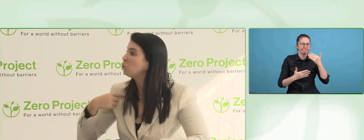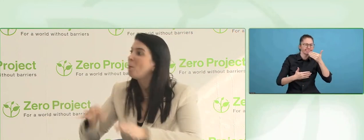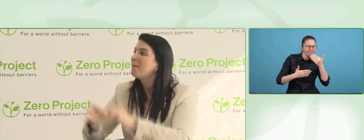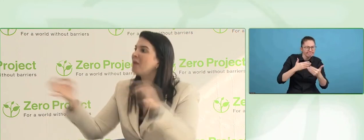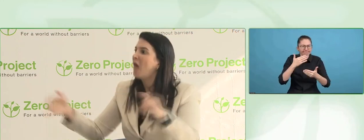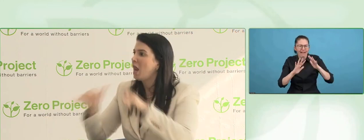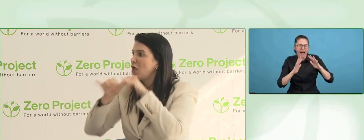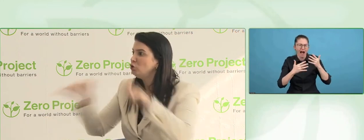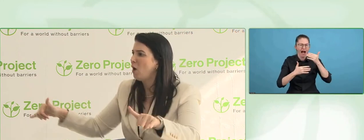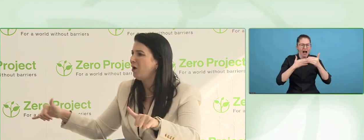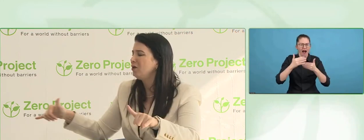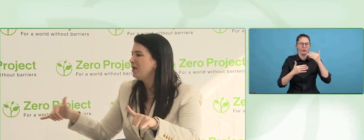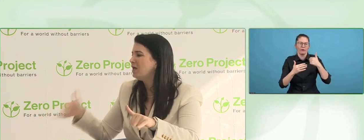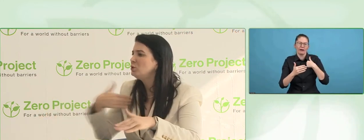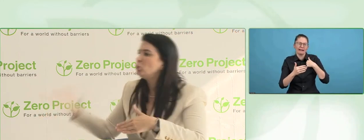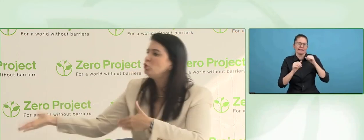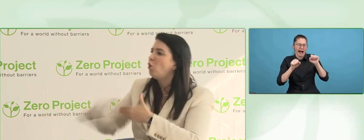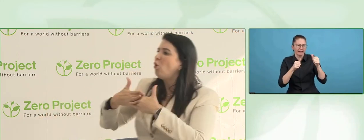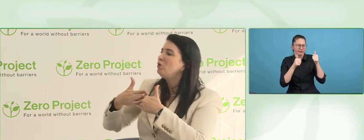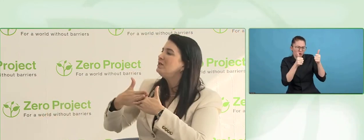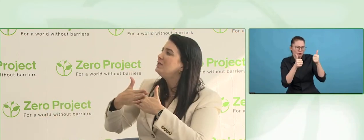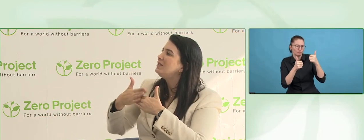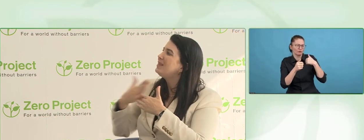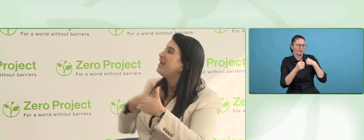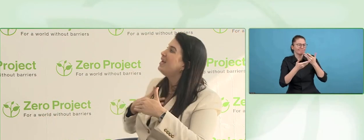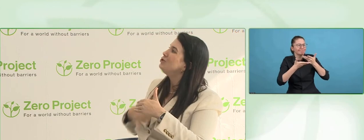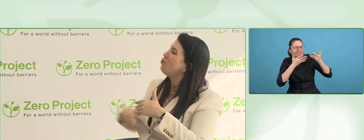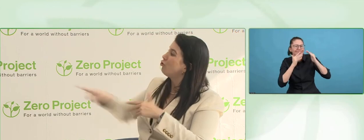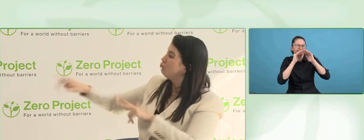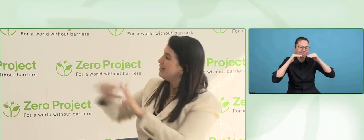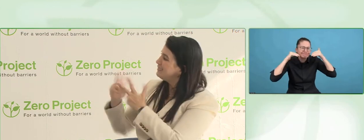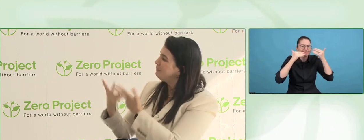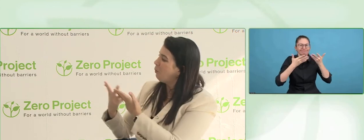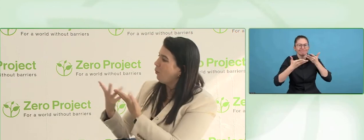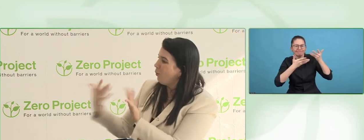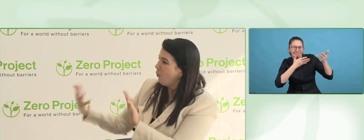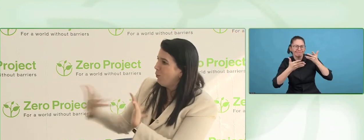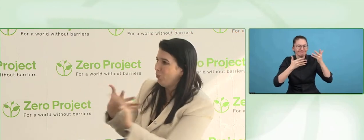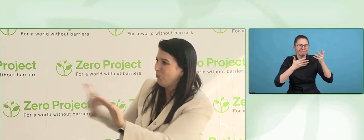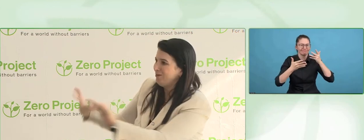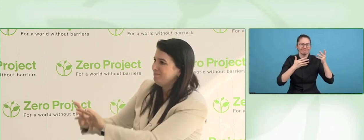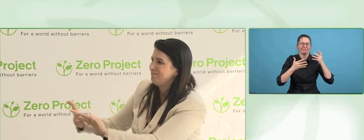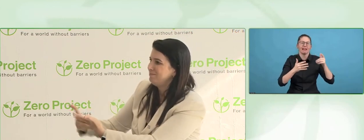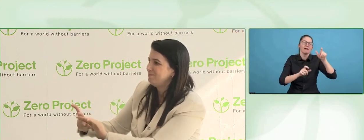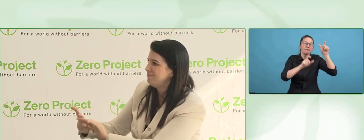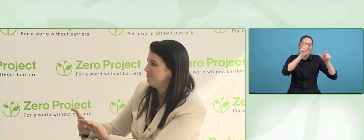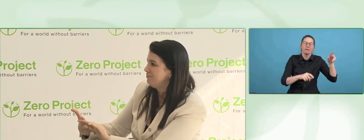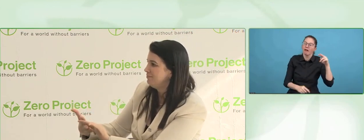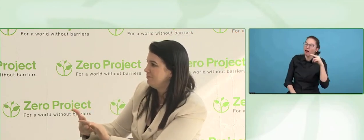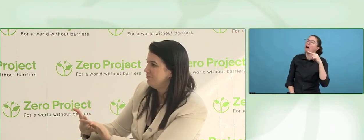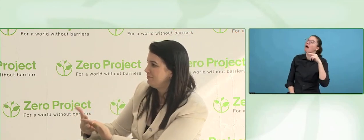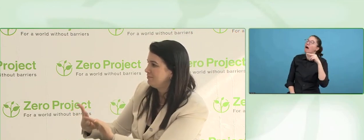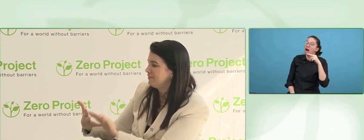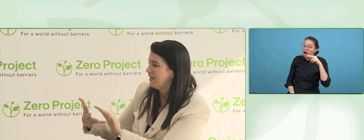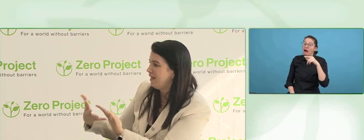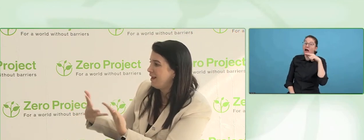But if we start to yell, so that the goodwill that people have will